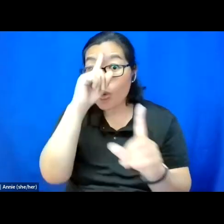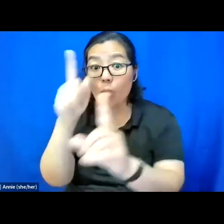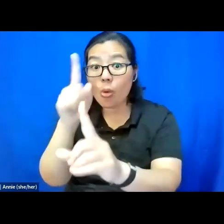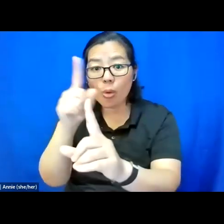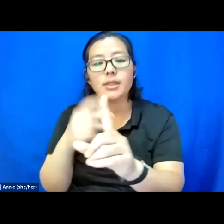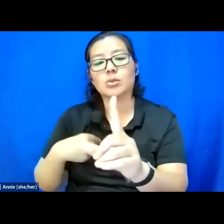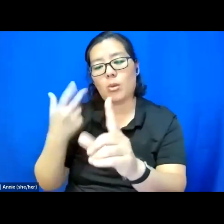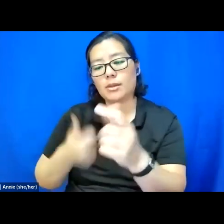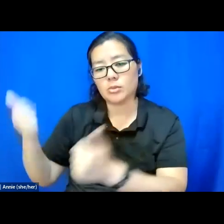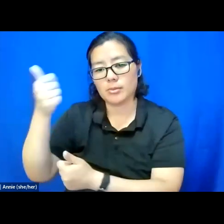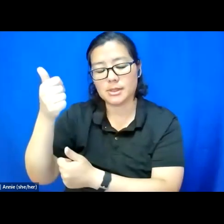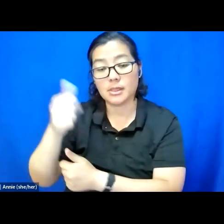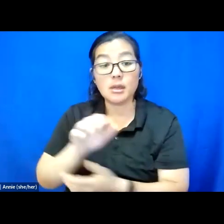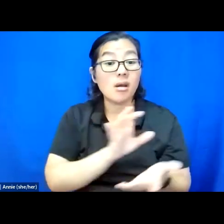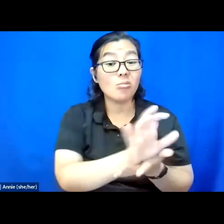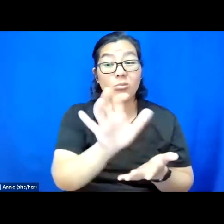Marginalization wears itself on our bodies every single day.